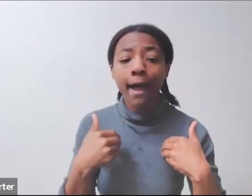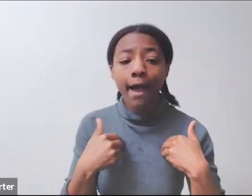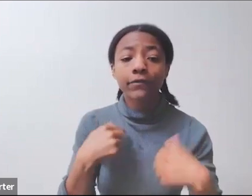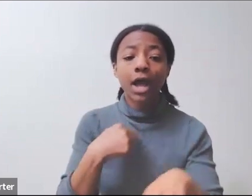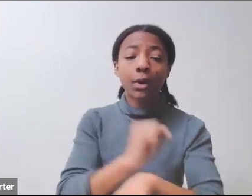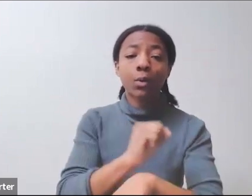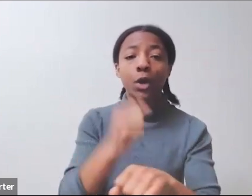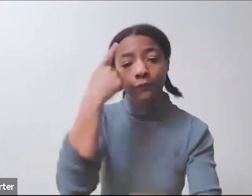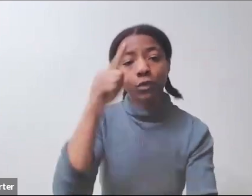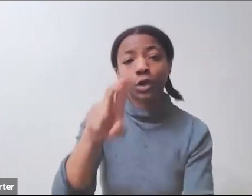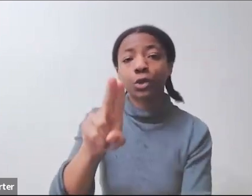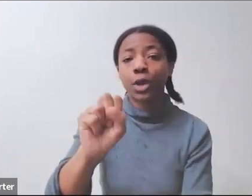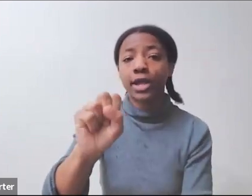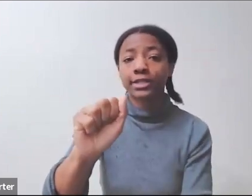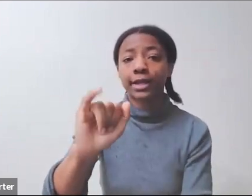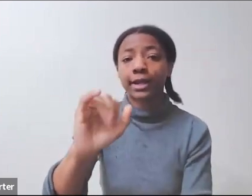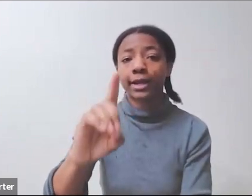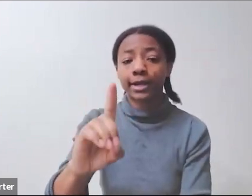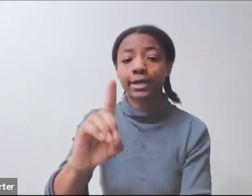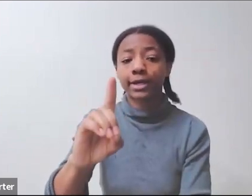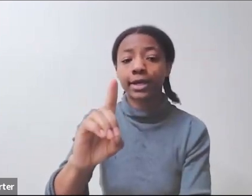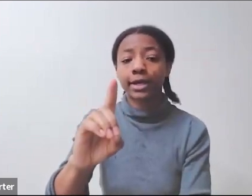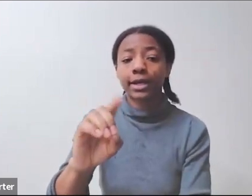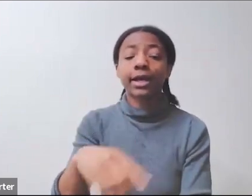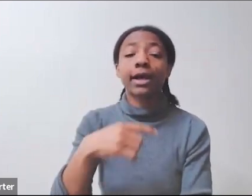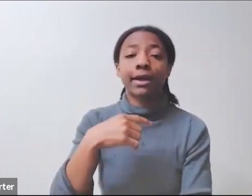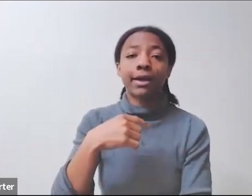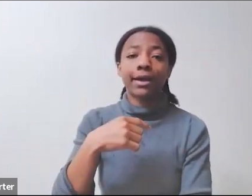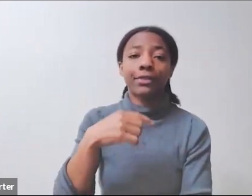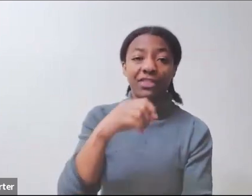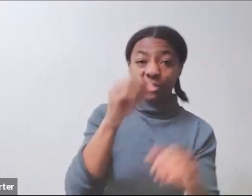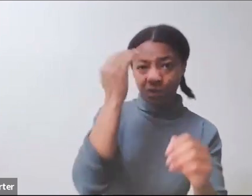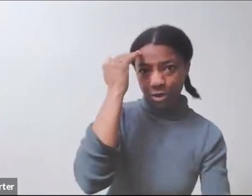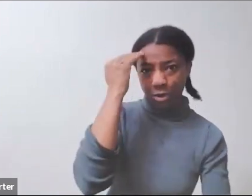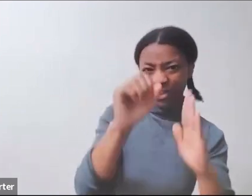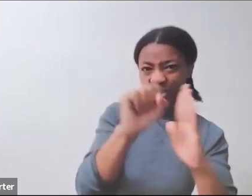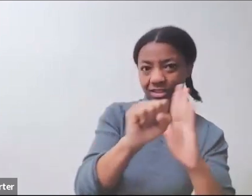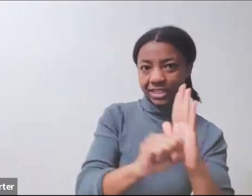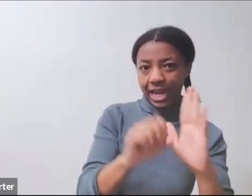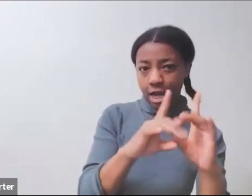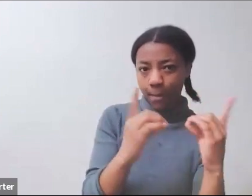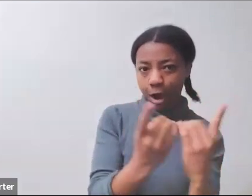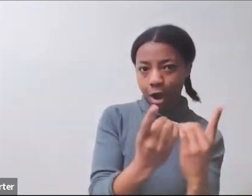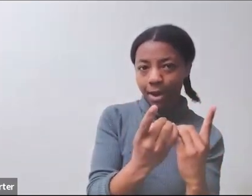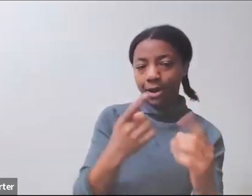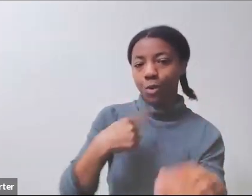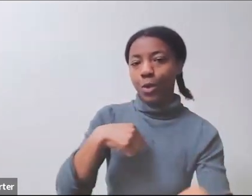I say with a little sister of the State Department. We focus specifically on providing funding,